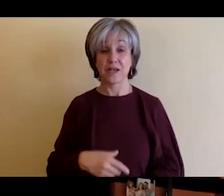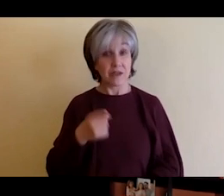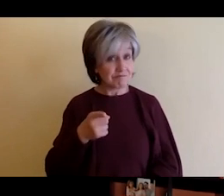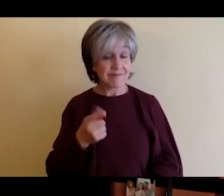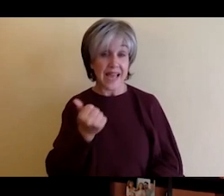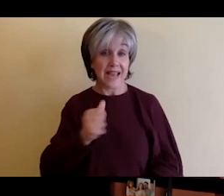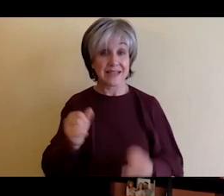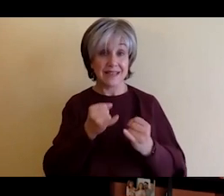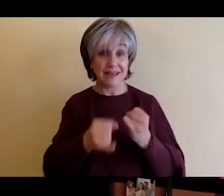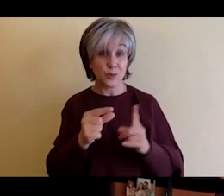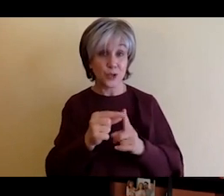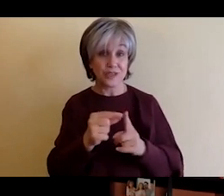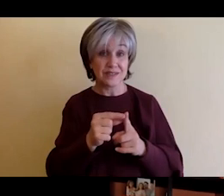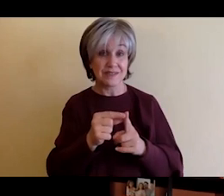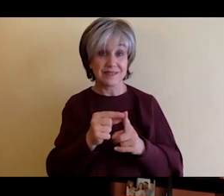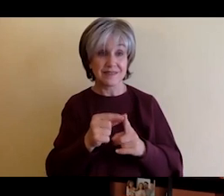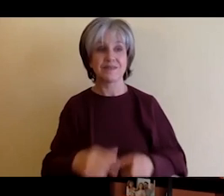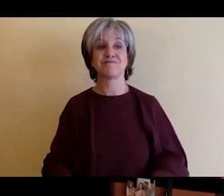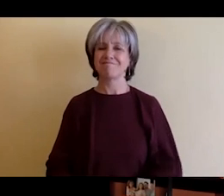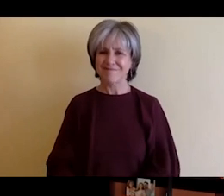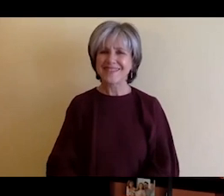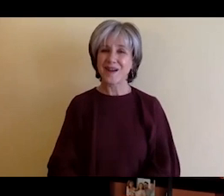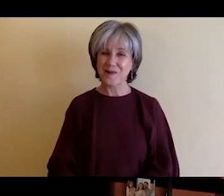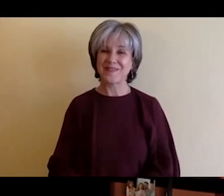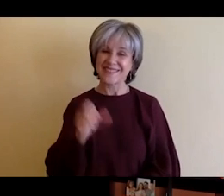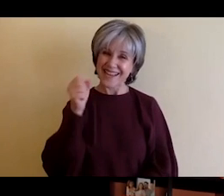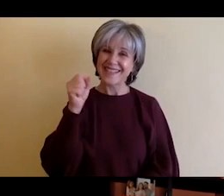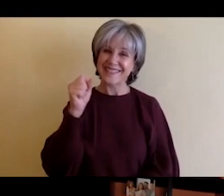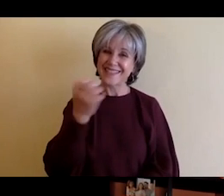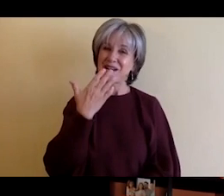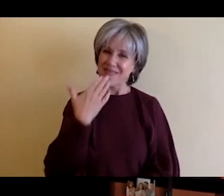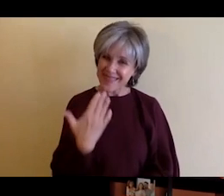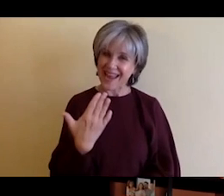all for for having me in this inaugural